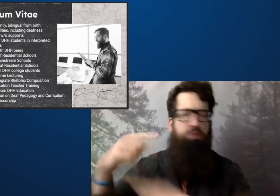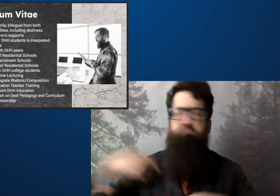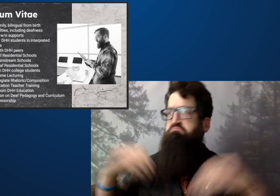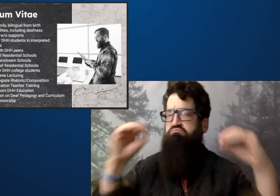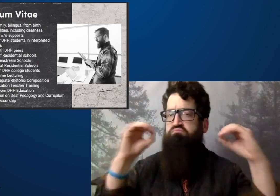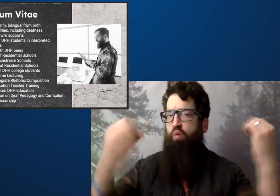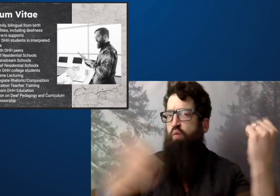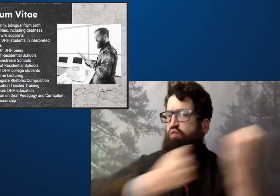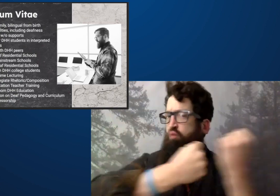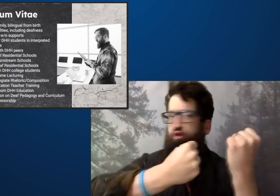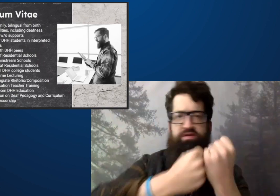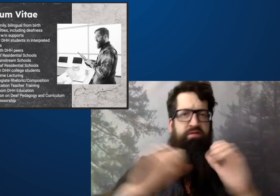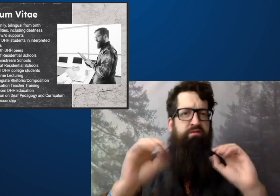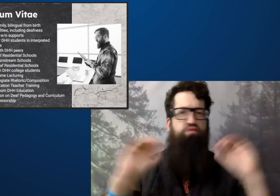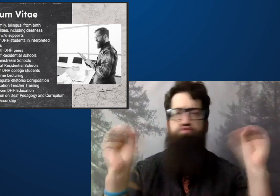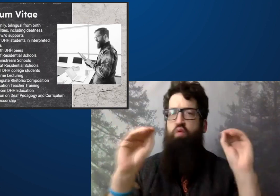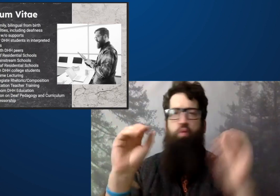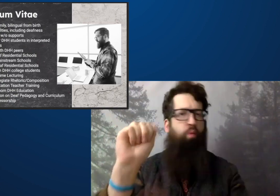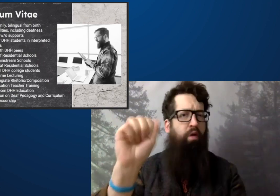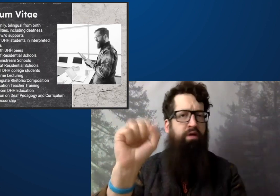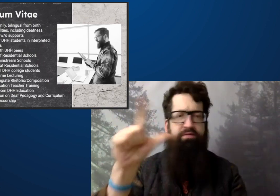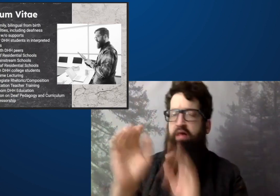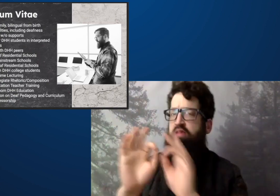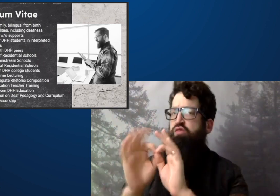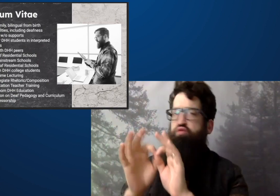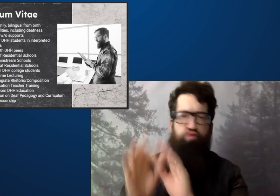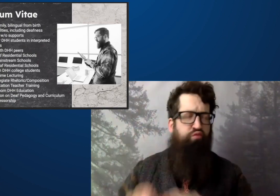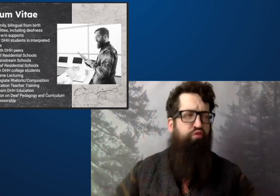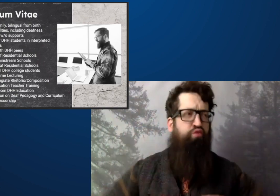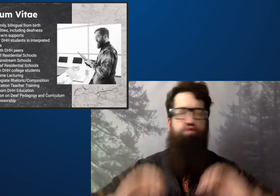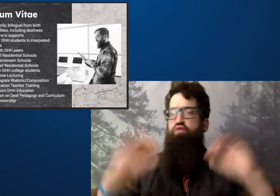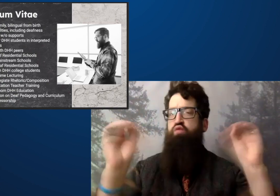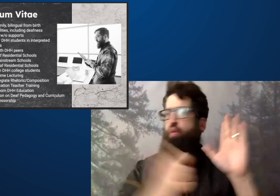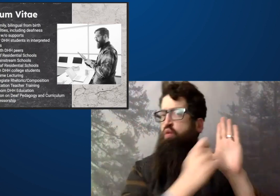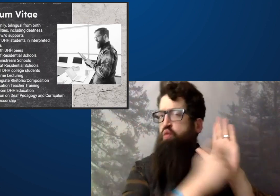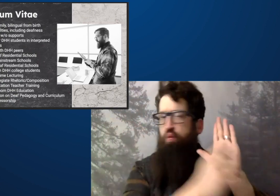language in the home, there wasn't any supports provided during my education.